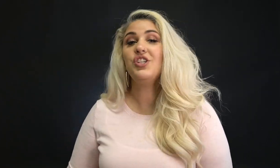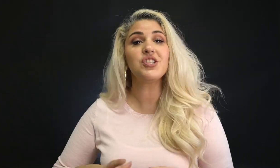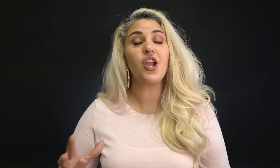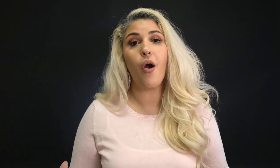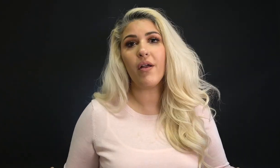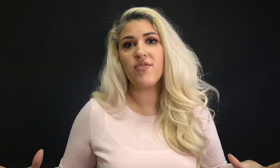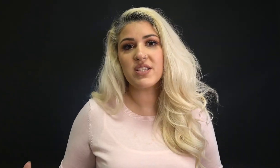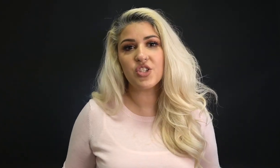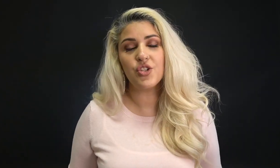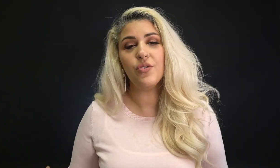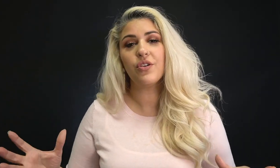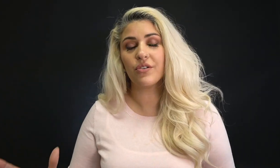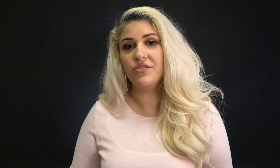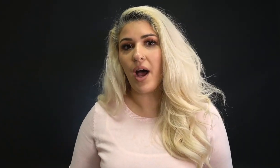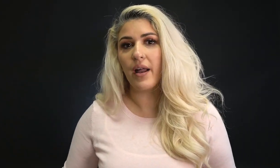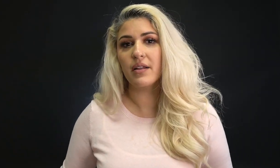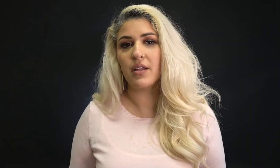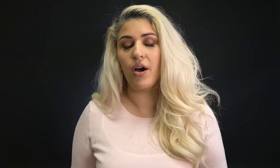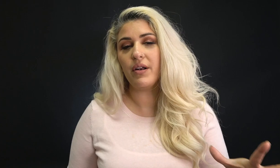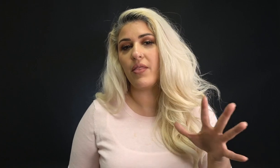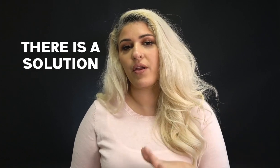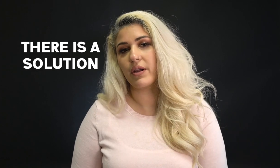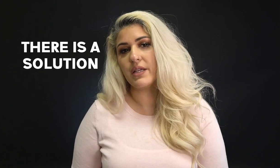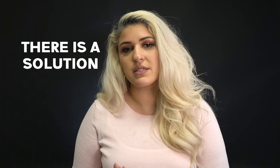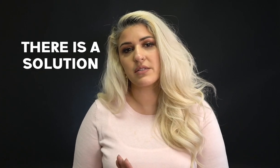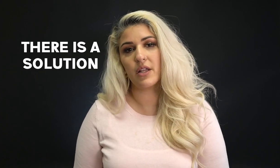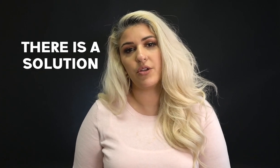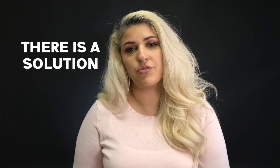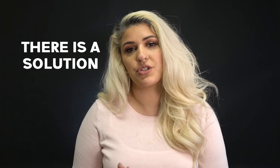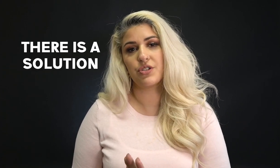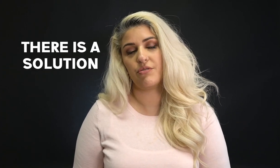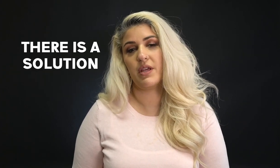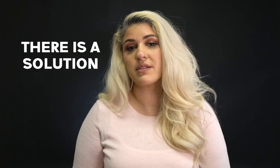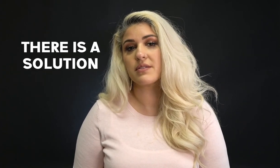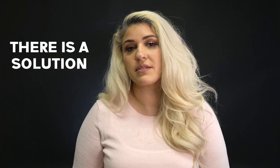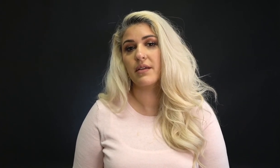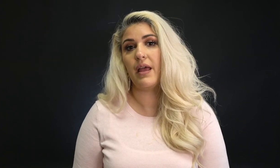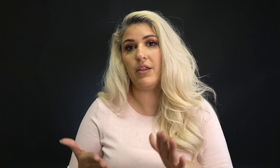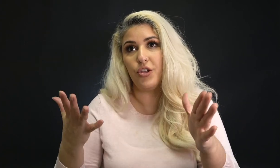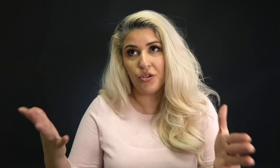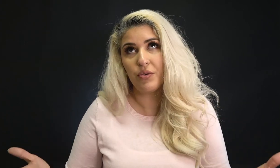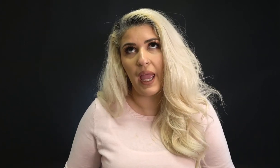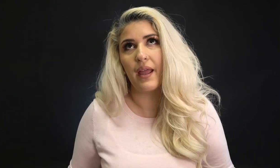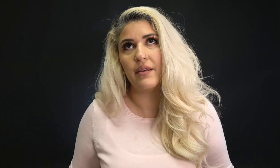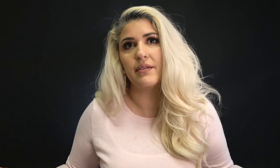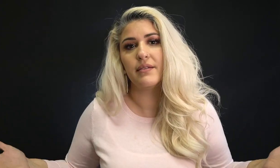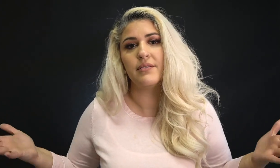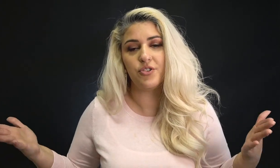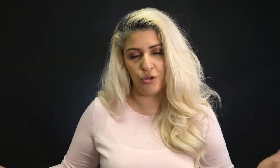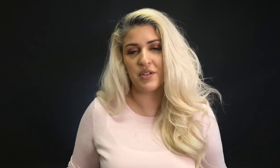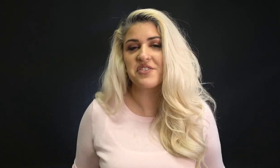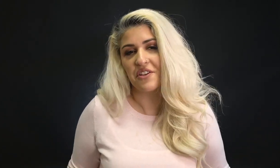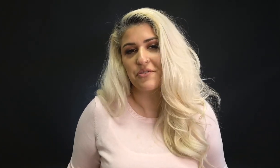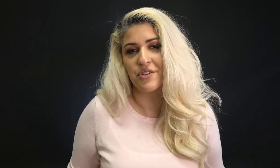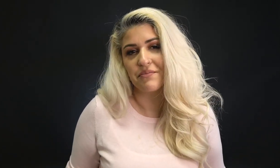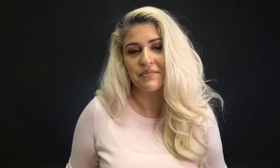Just know if this is you, you're not alone and there is a solution to this and you can do the solution.